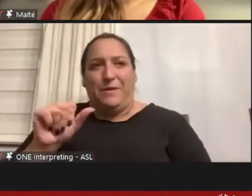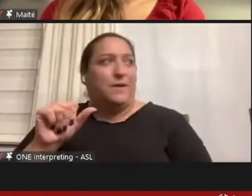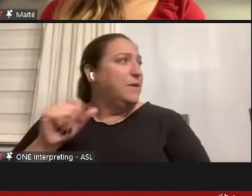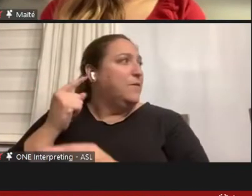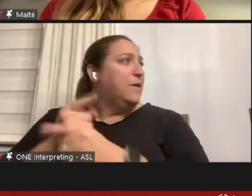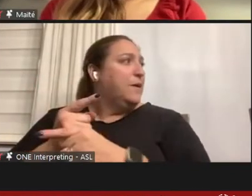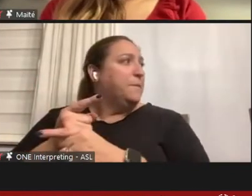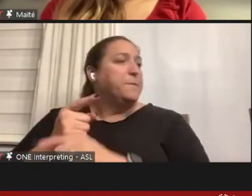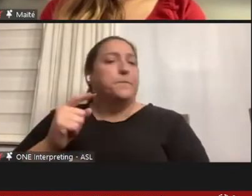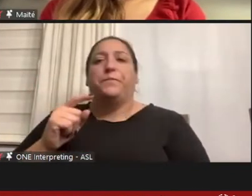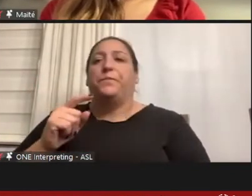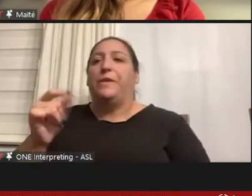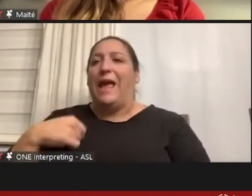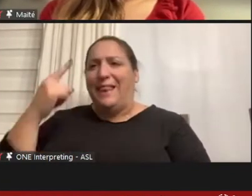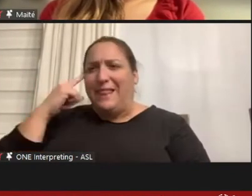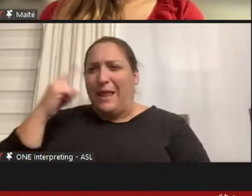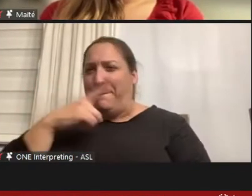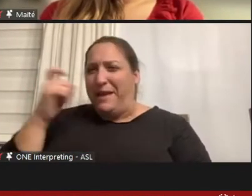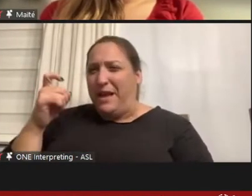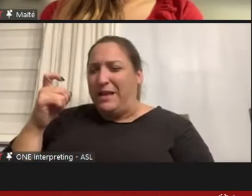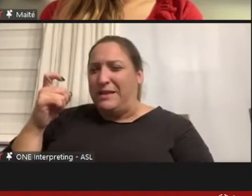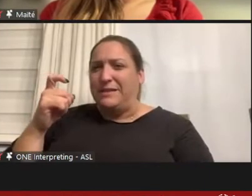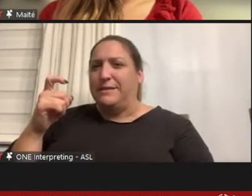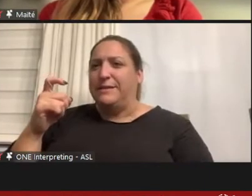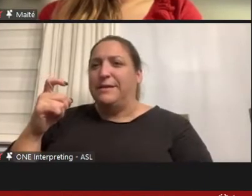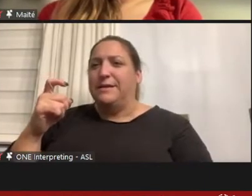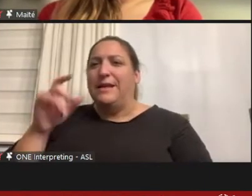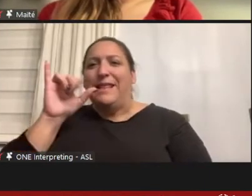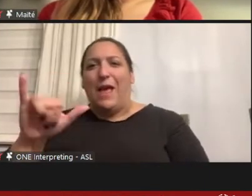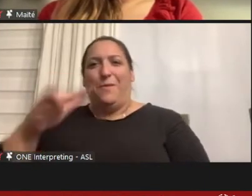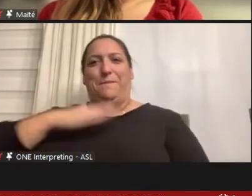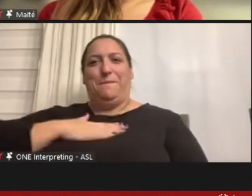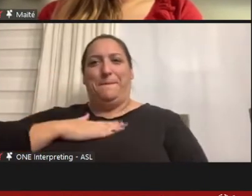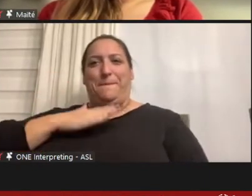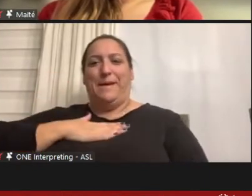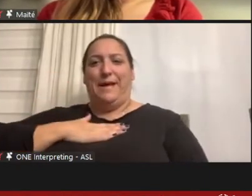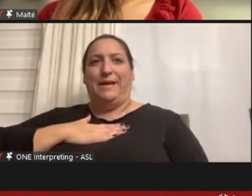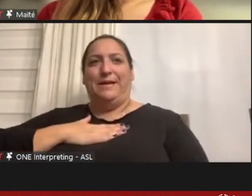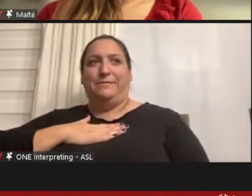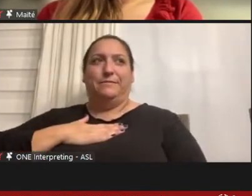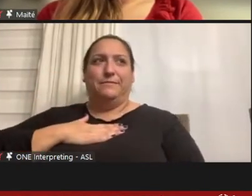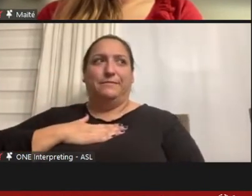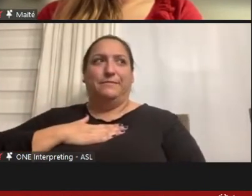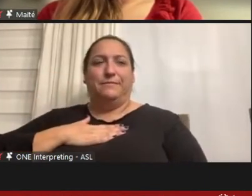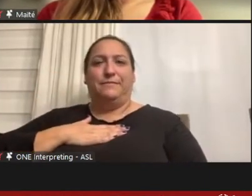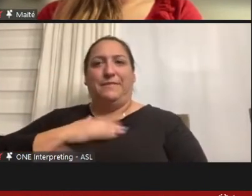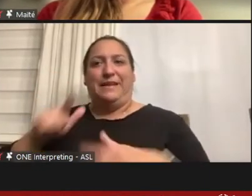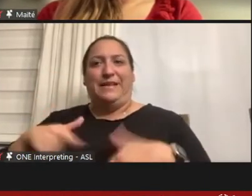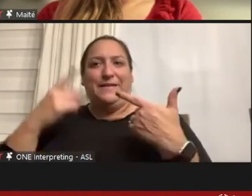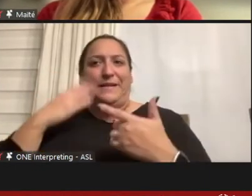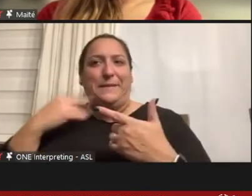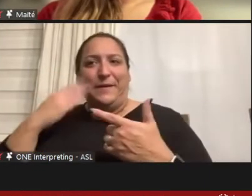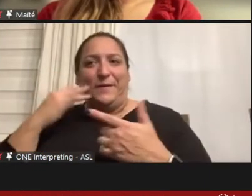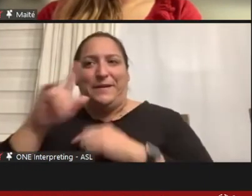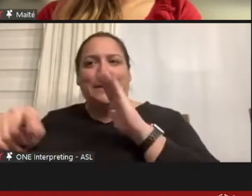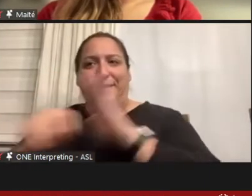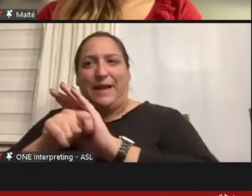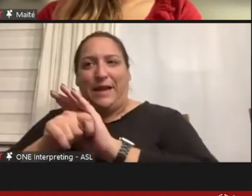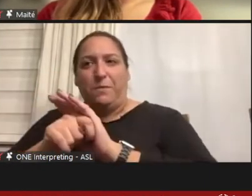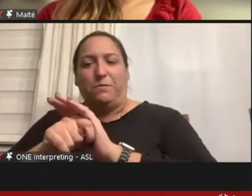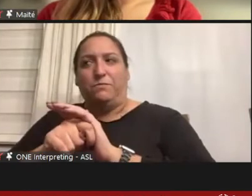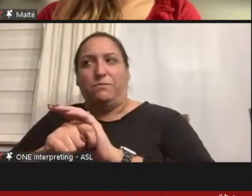And I think that that was my lived experience at that time, and can always move forward with